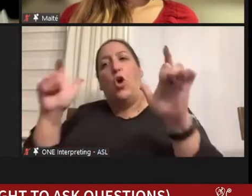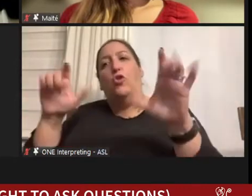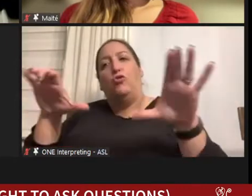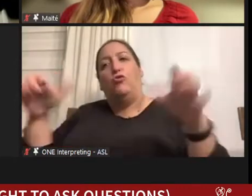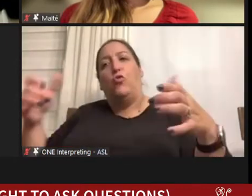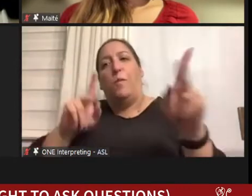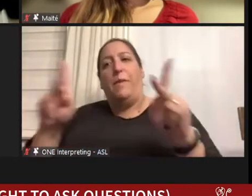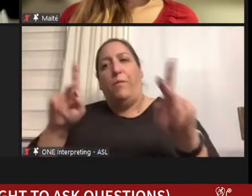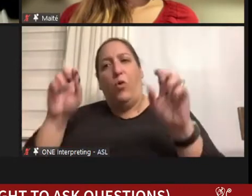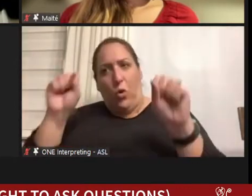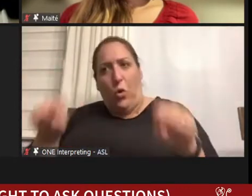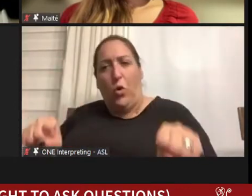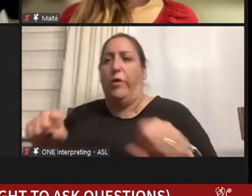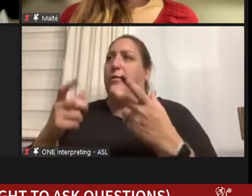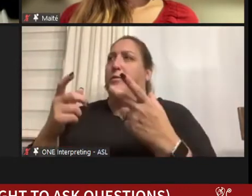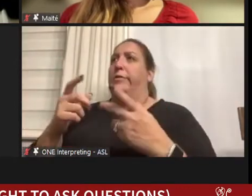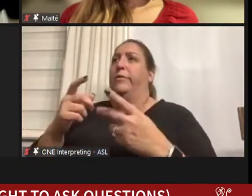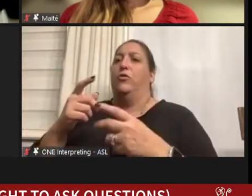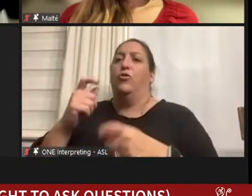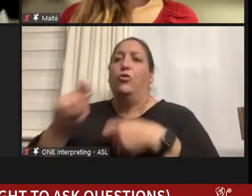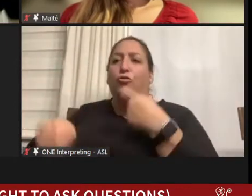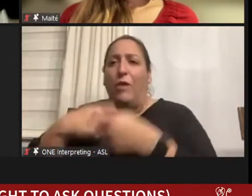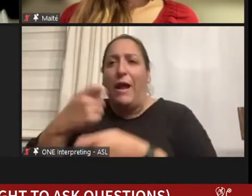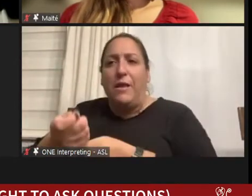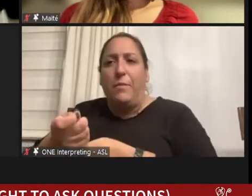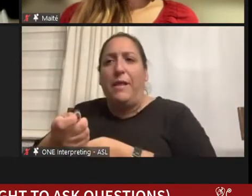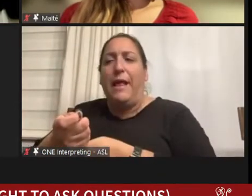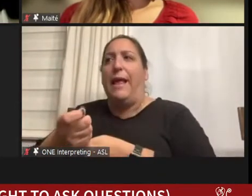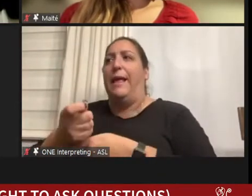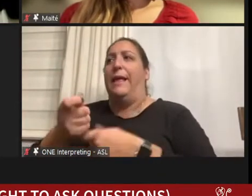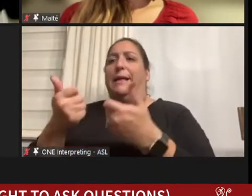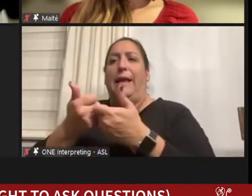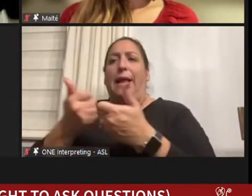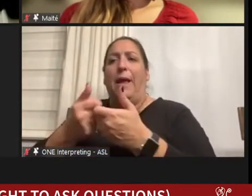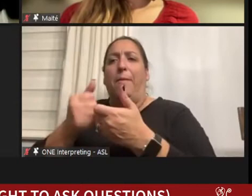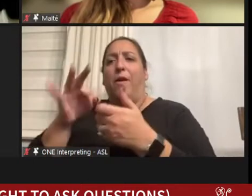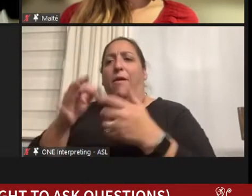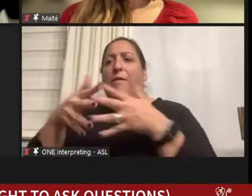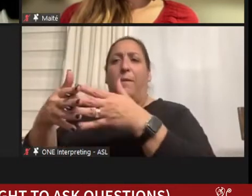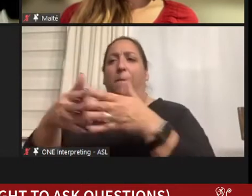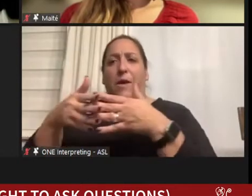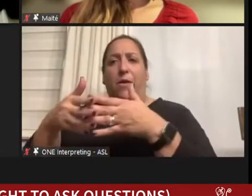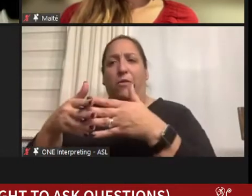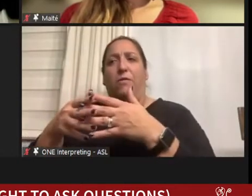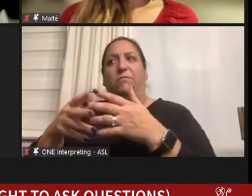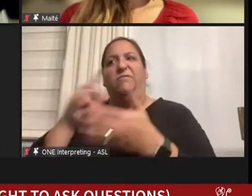it the transplant games of America which is also beneficial for me because it was a ton of fun,